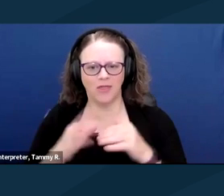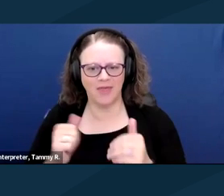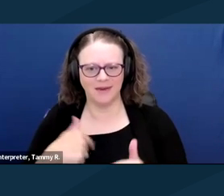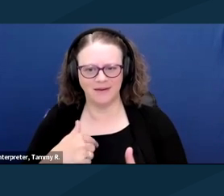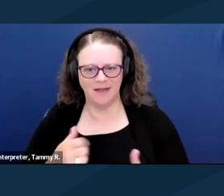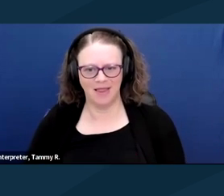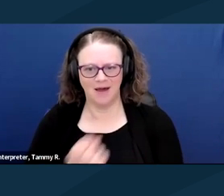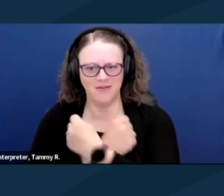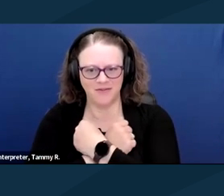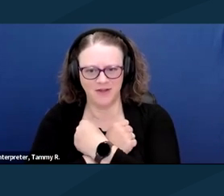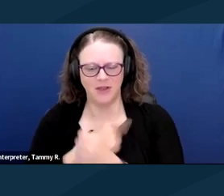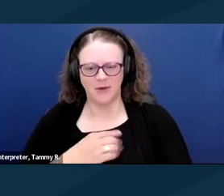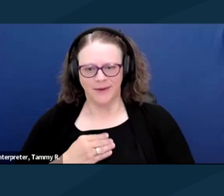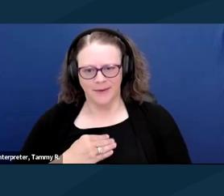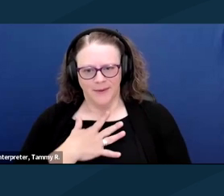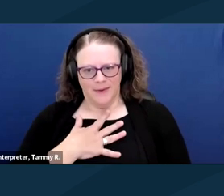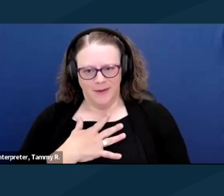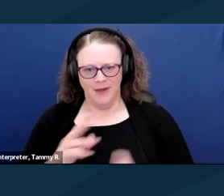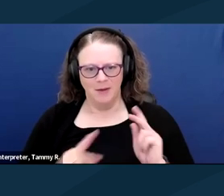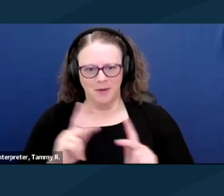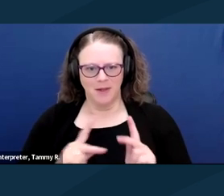and people are having to choose between money and love,